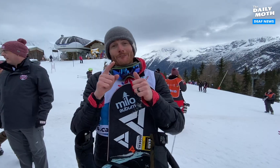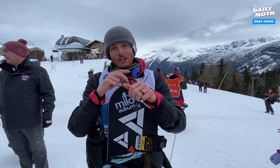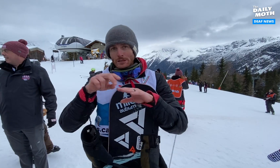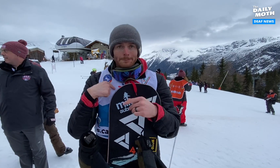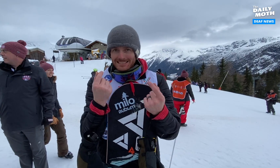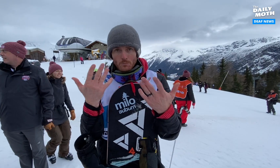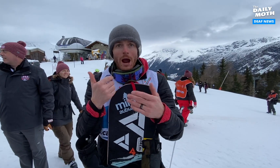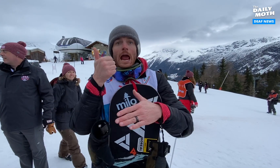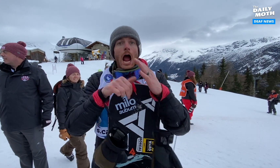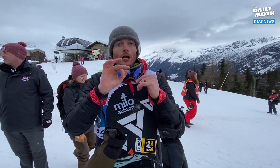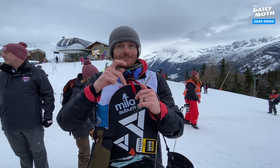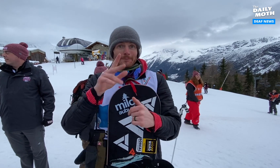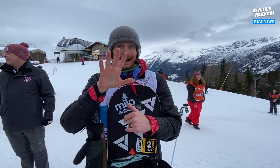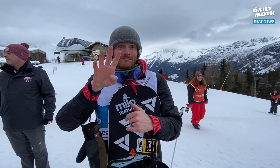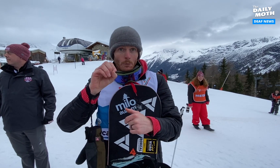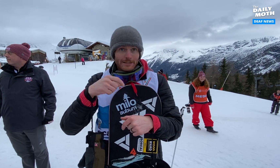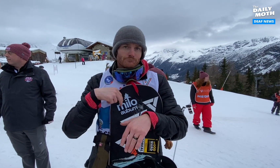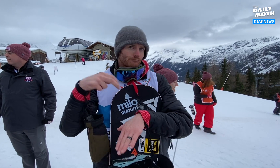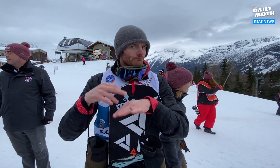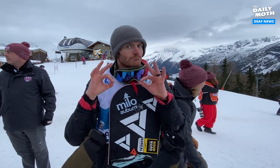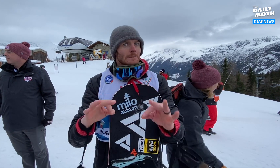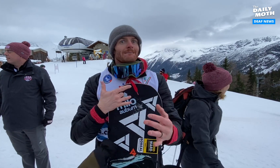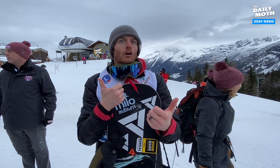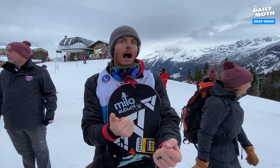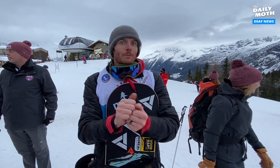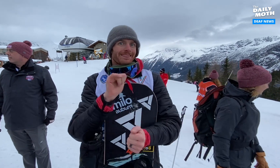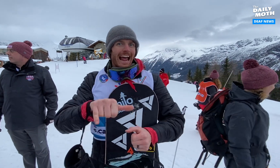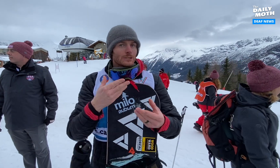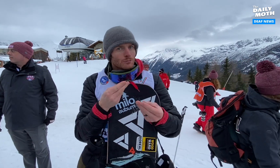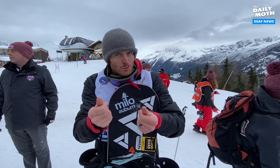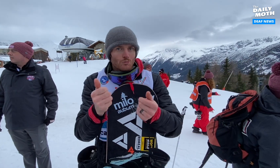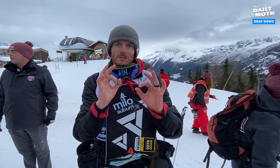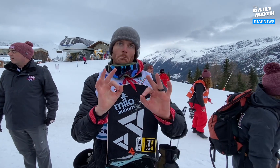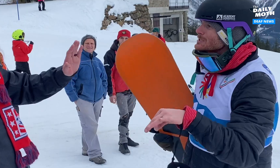The first jump, I did an Underflip 540. I aced the landing and felt confident and smooth.